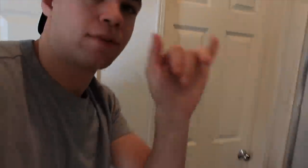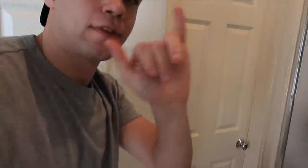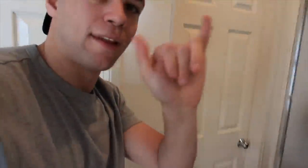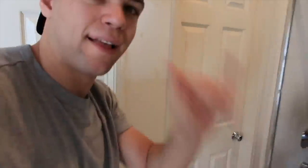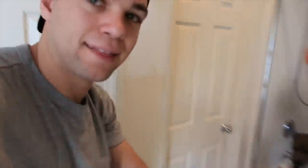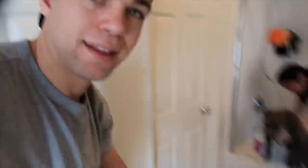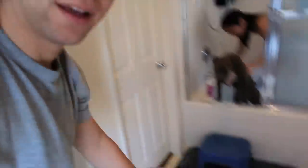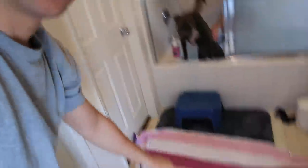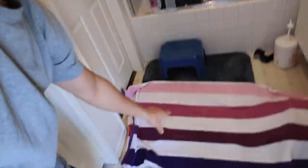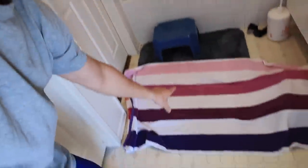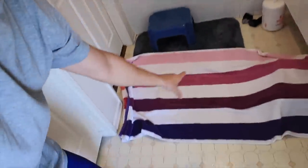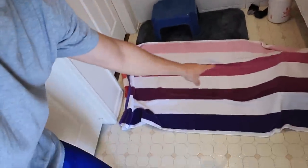Like that